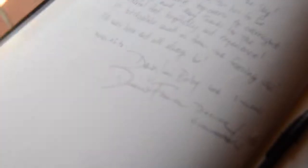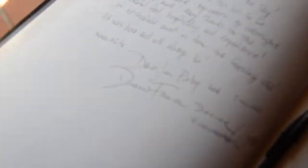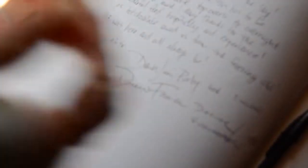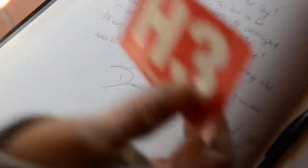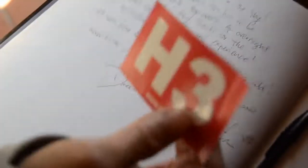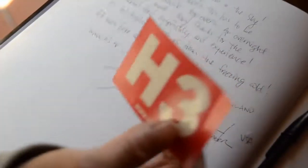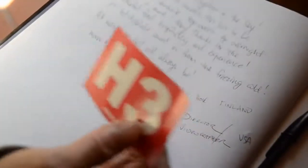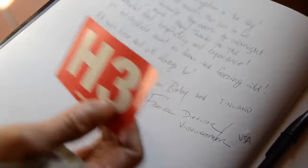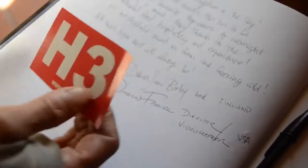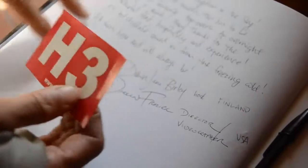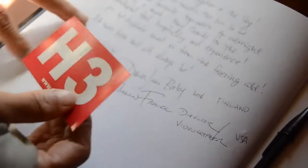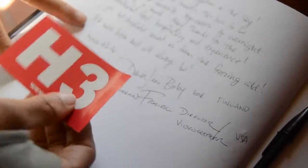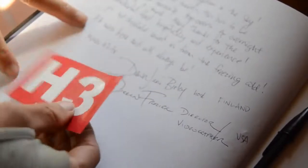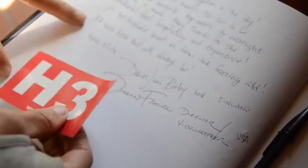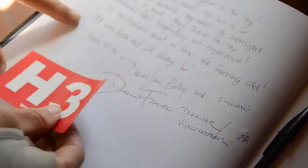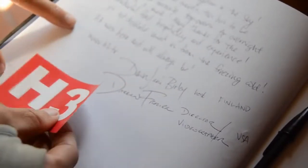I will be driving carefully.